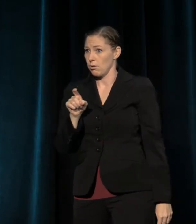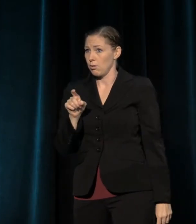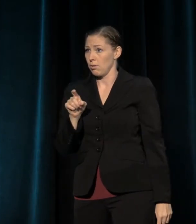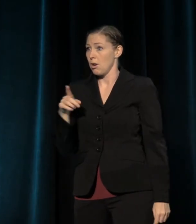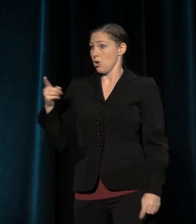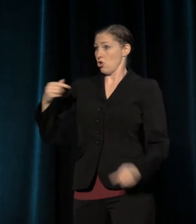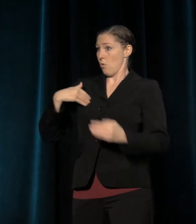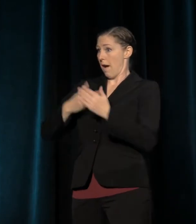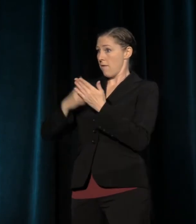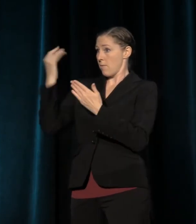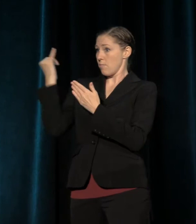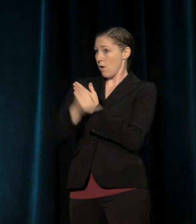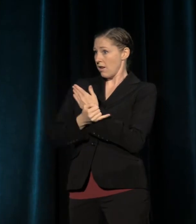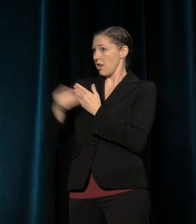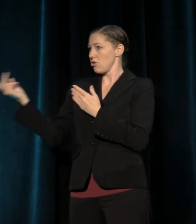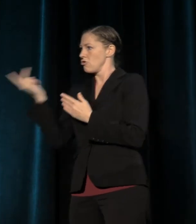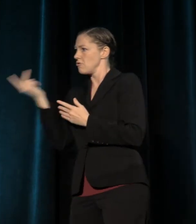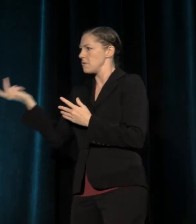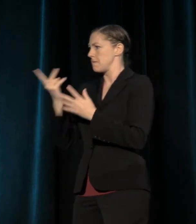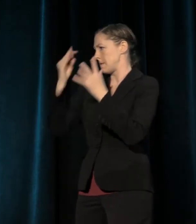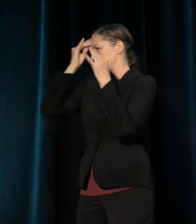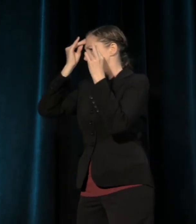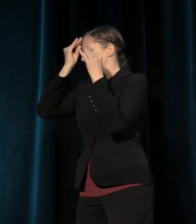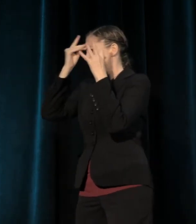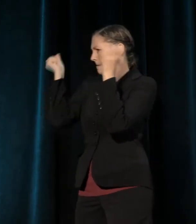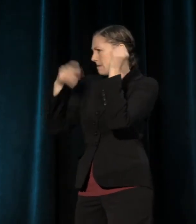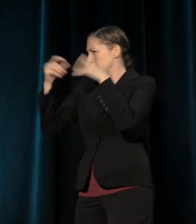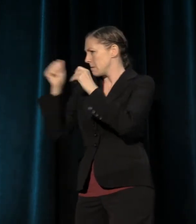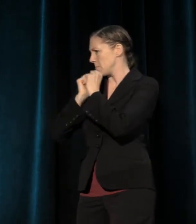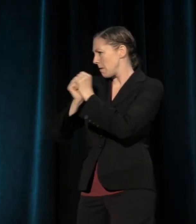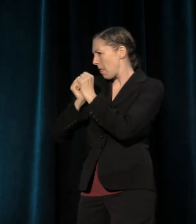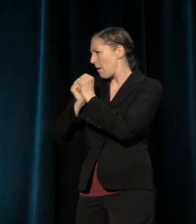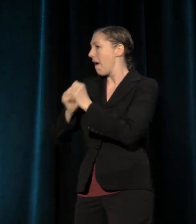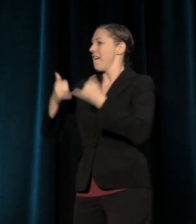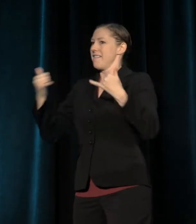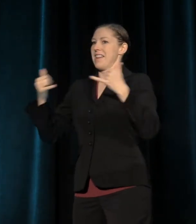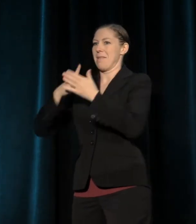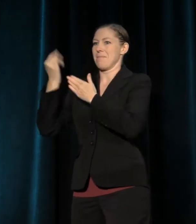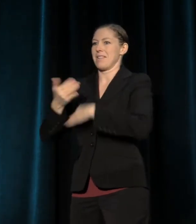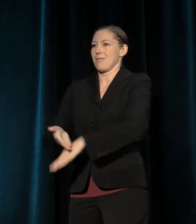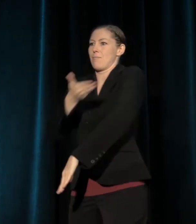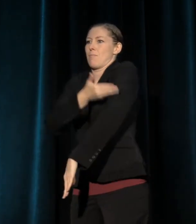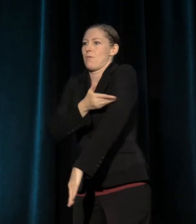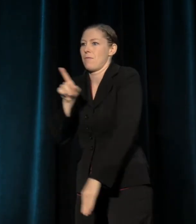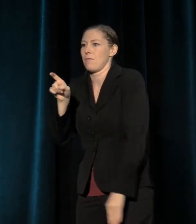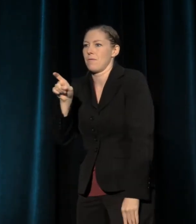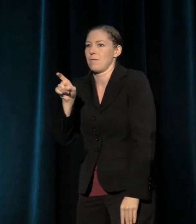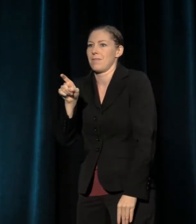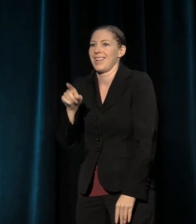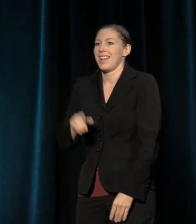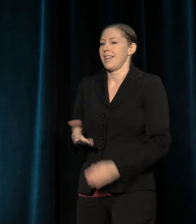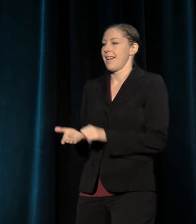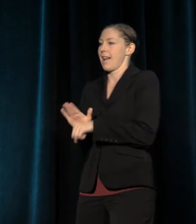that because you've put your heads together has become a better project? Have you covered each other's asses today?